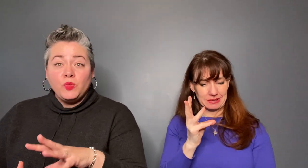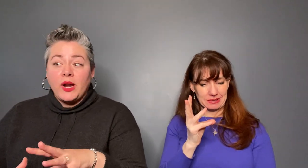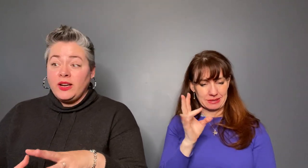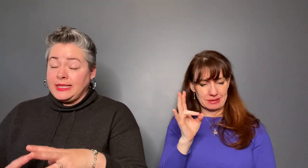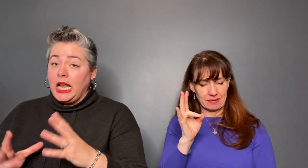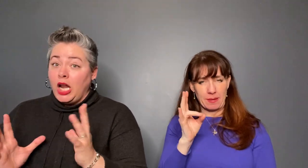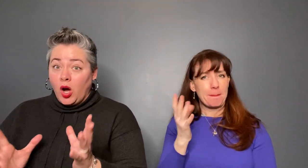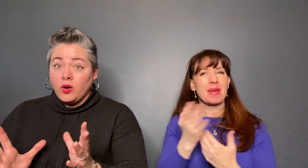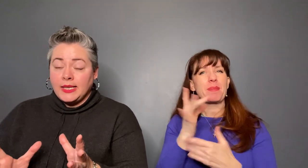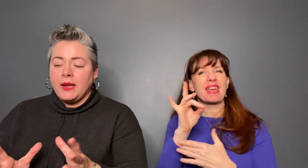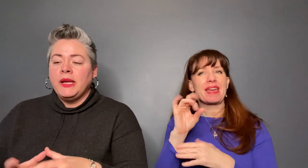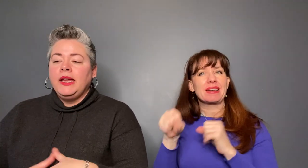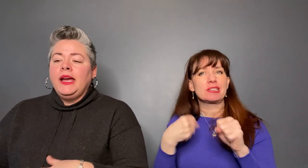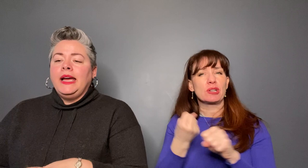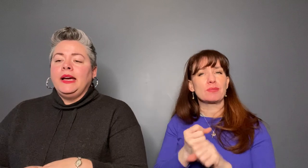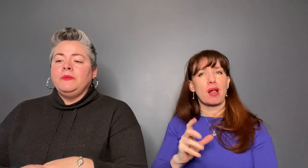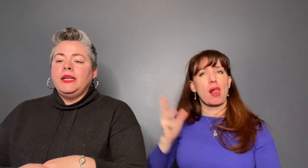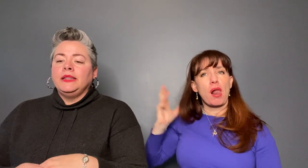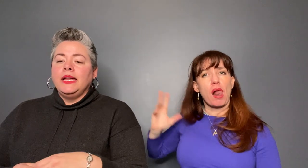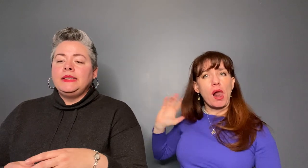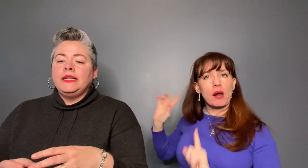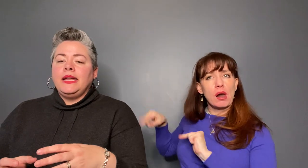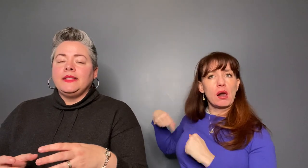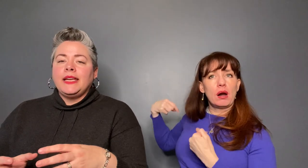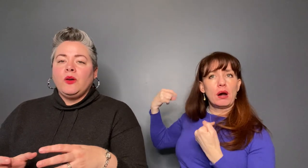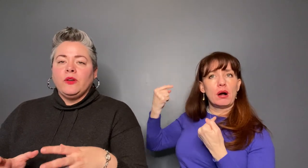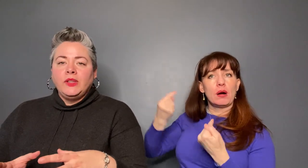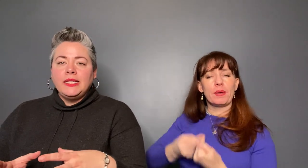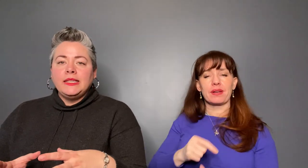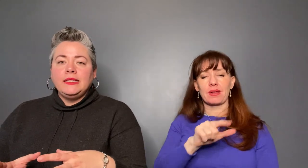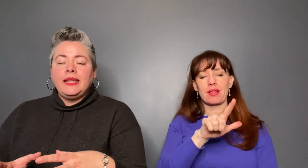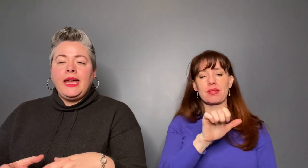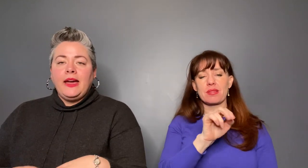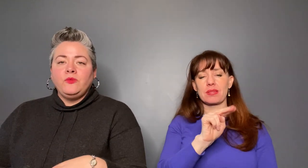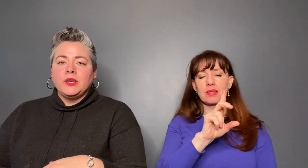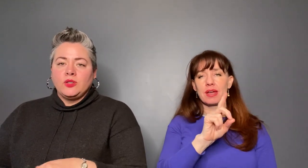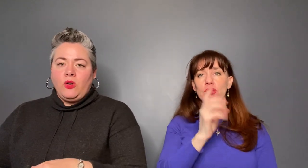a long time. In London at the Tower of London, they have what's called